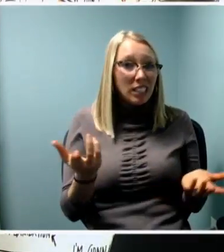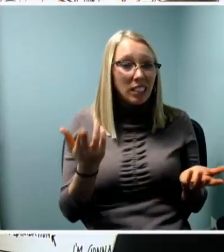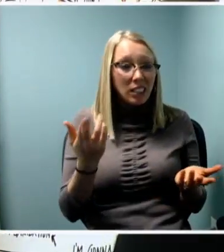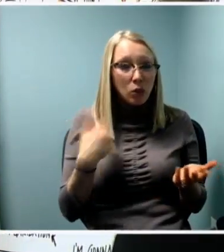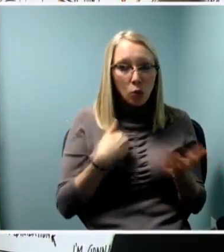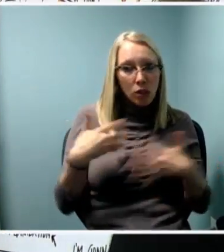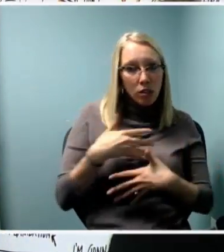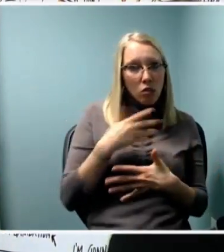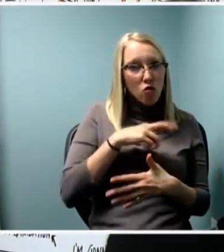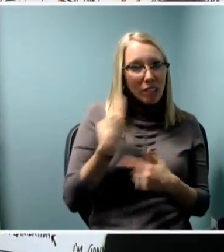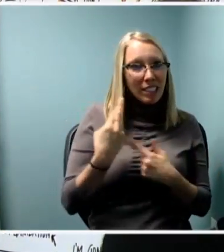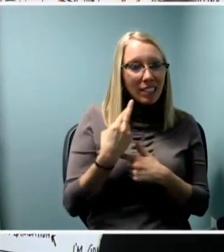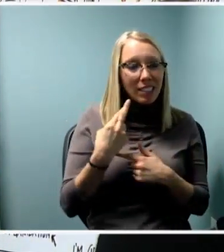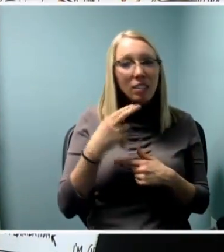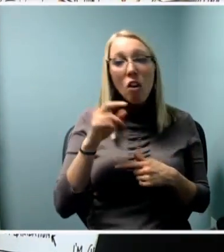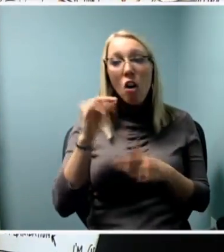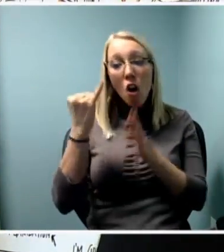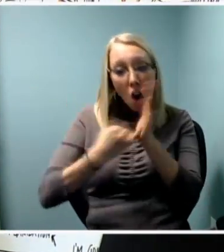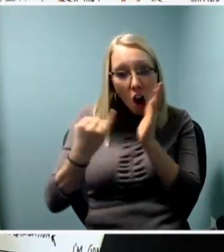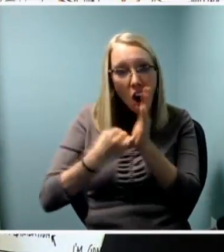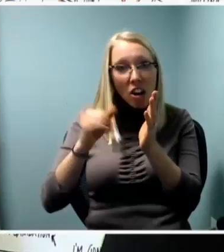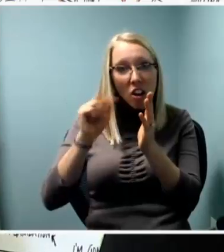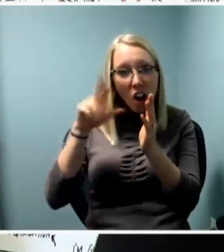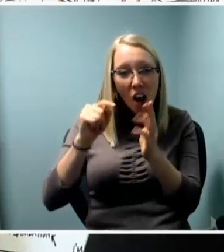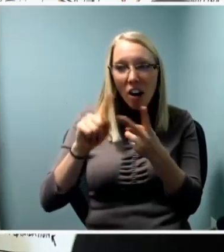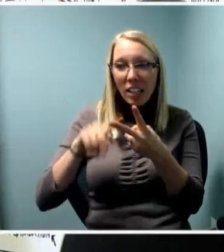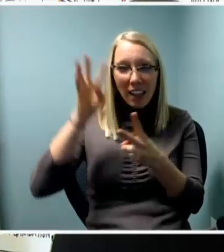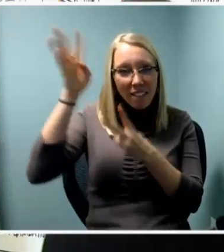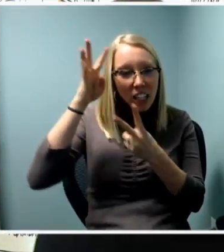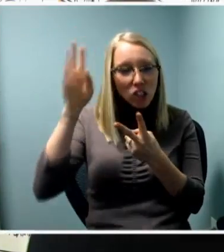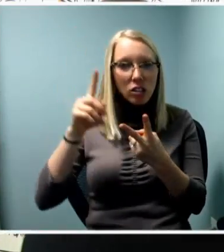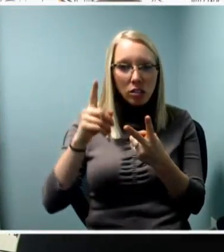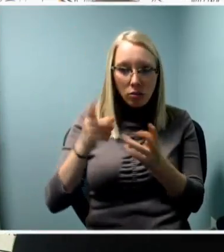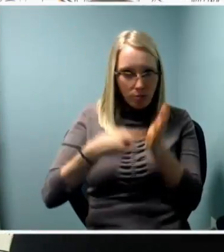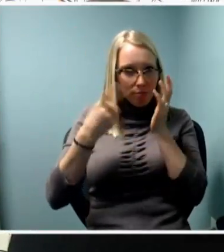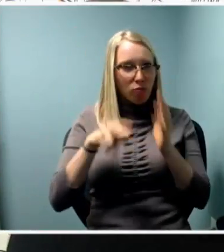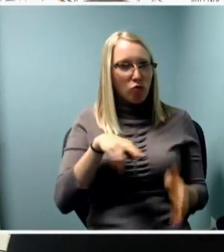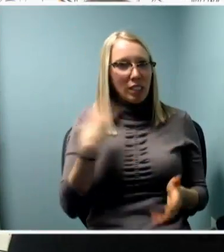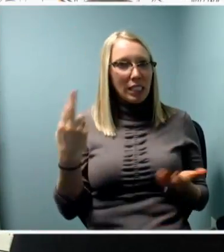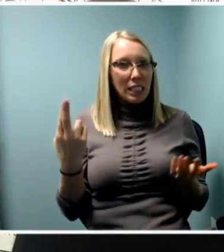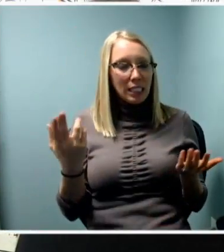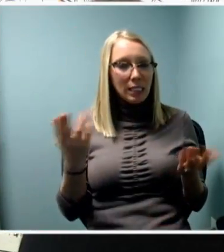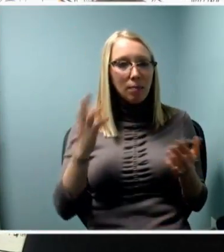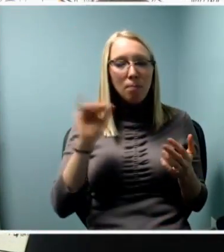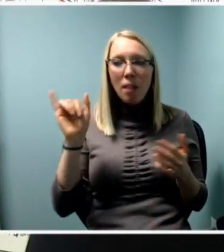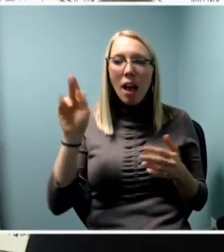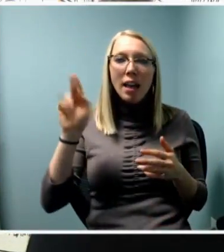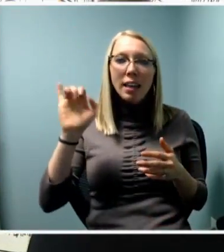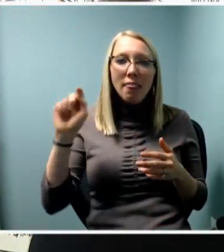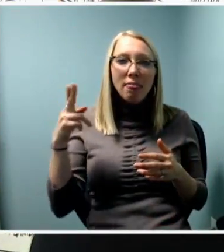and being innovative means we need to take those risks and as Keith was saying earlier in the day,